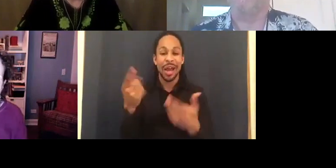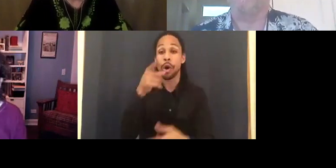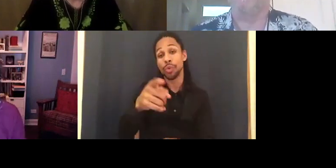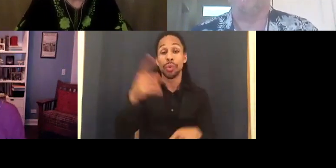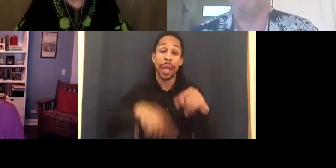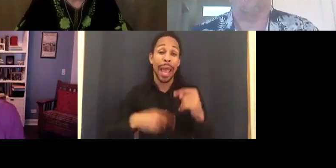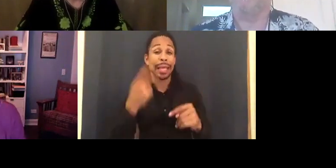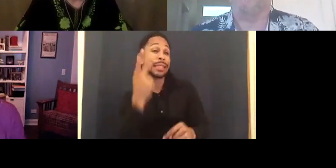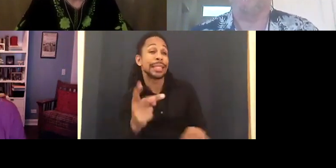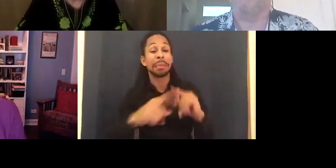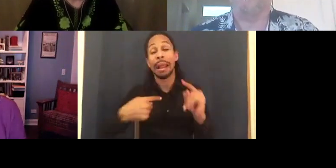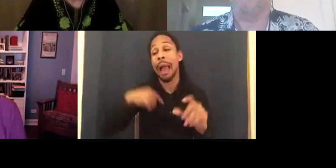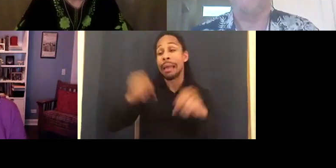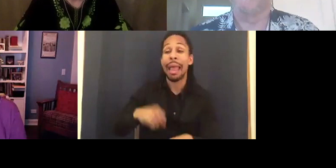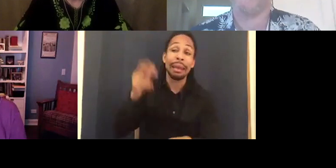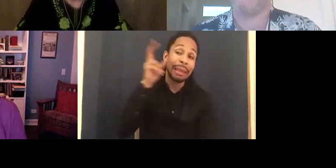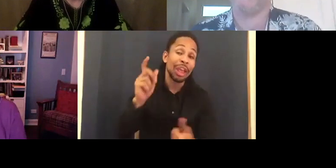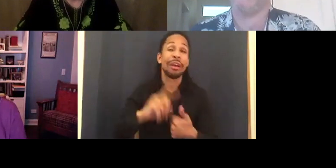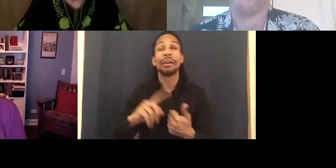I can hear. There was blink.